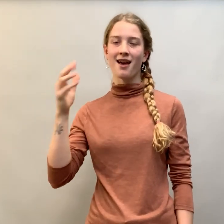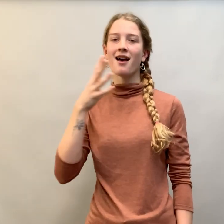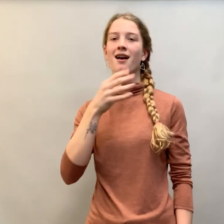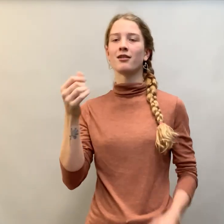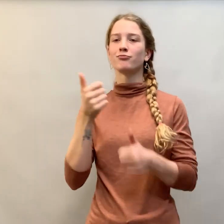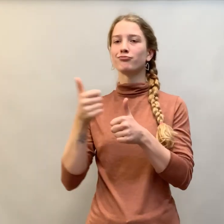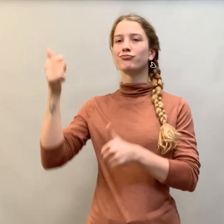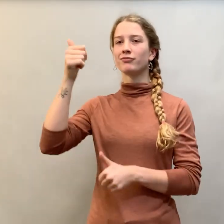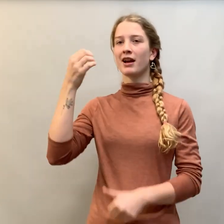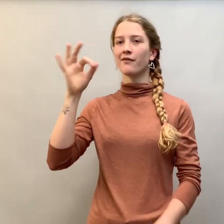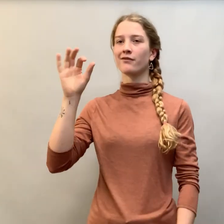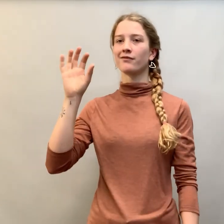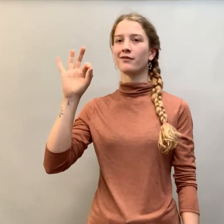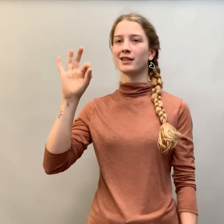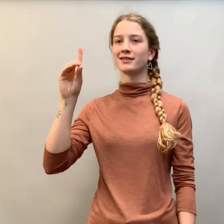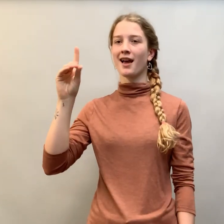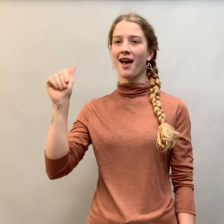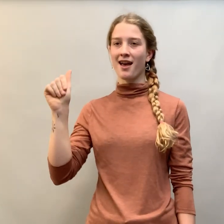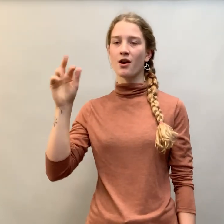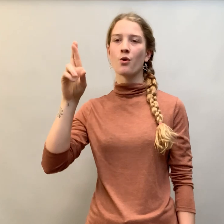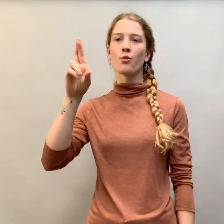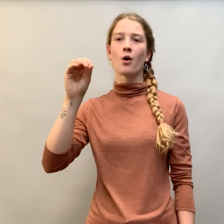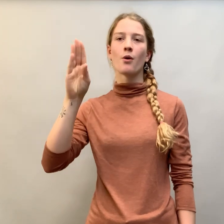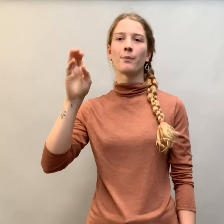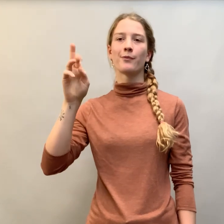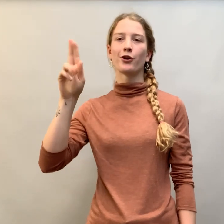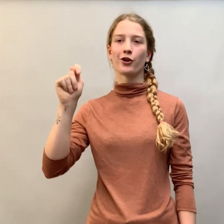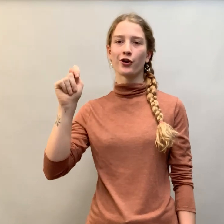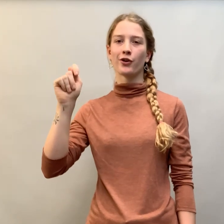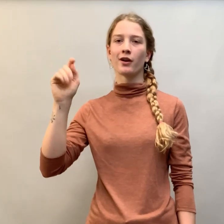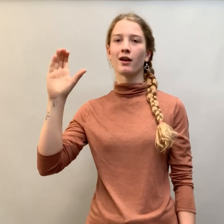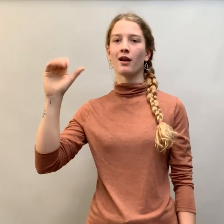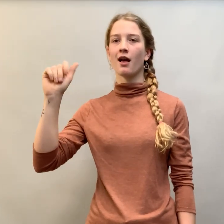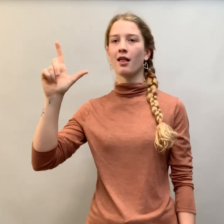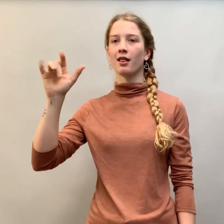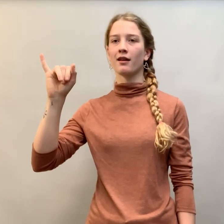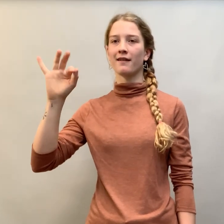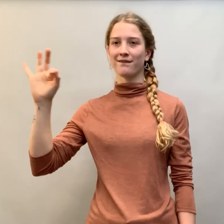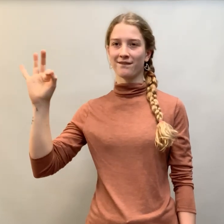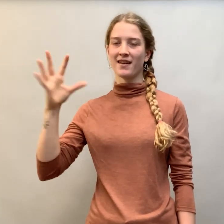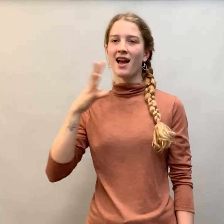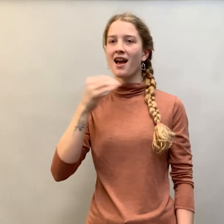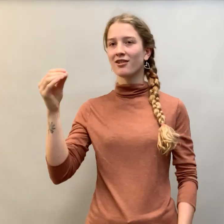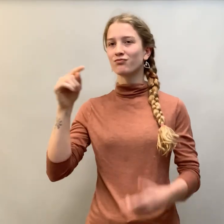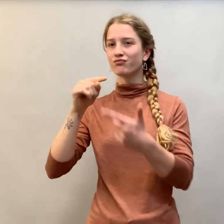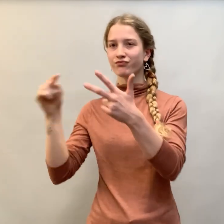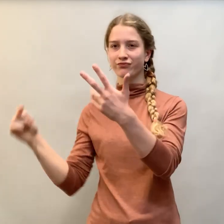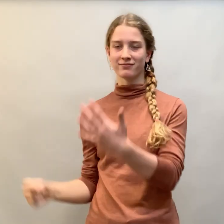and Robert Califf, Commissioner of the Food and Drug Administration, and others.